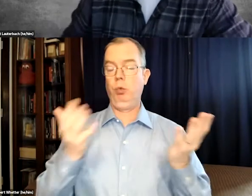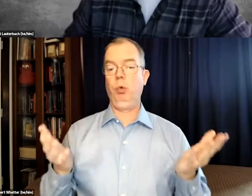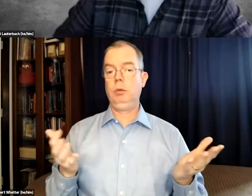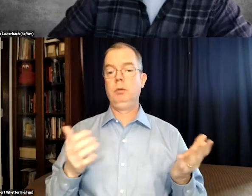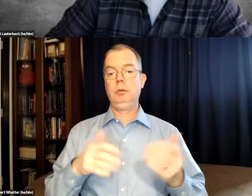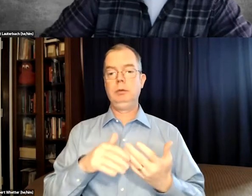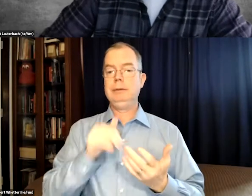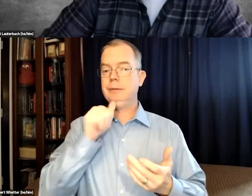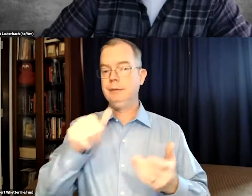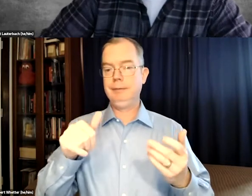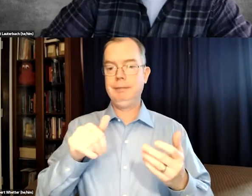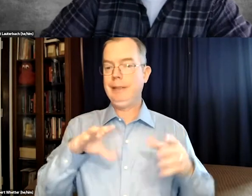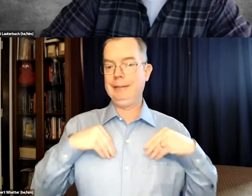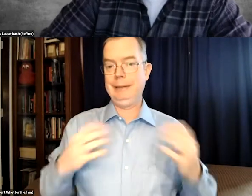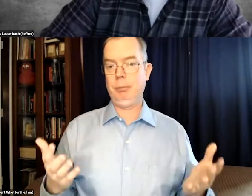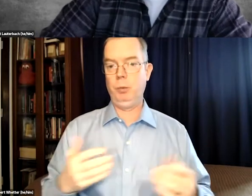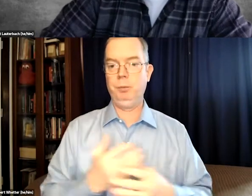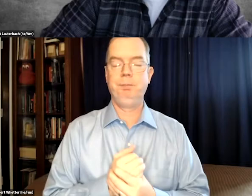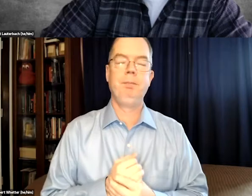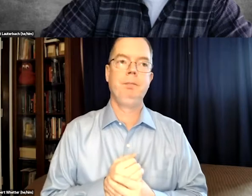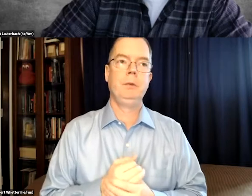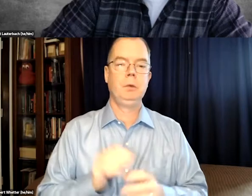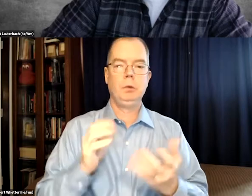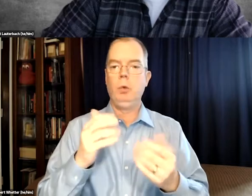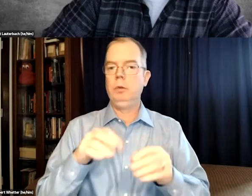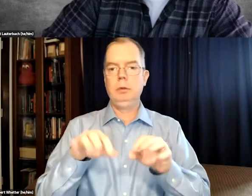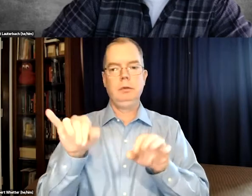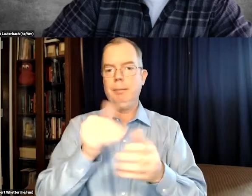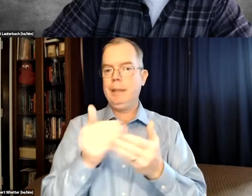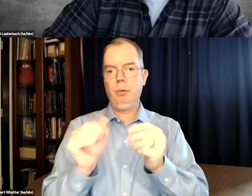and sometimes the information I received would be completely wrong. And that was unacceptable.